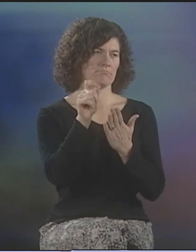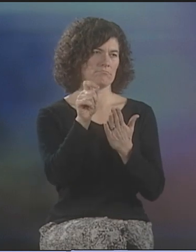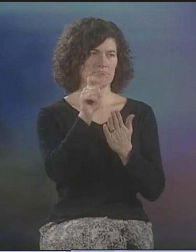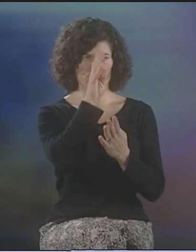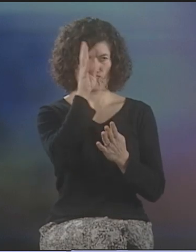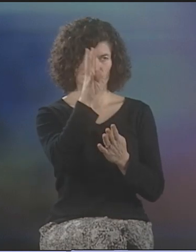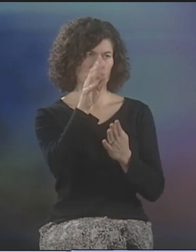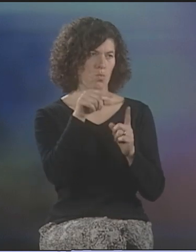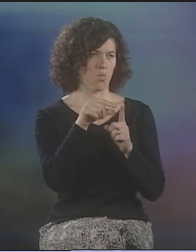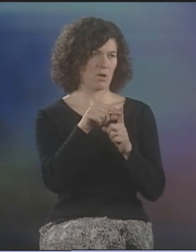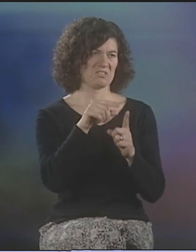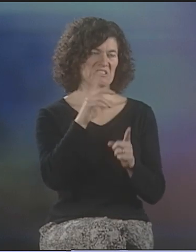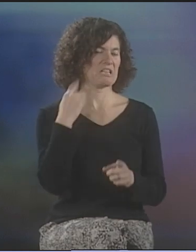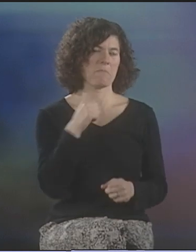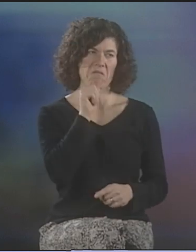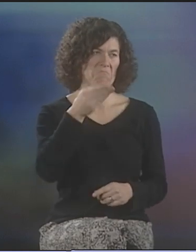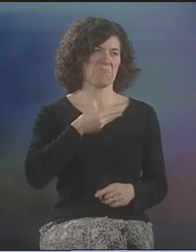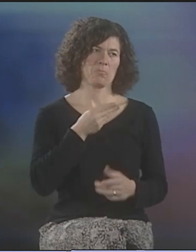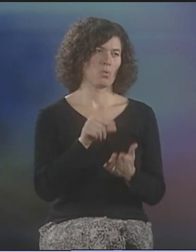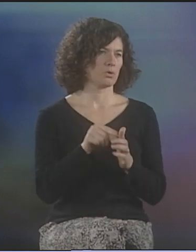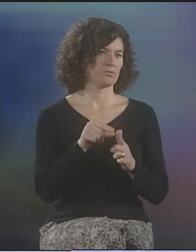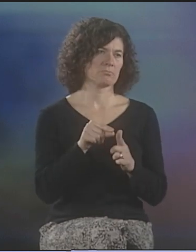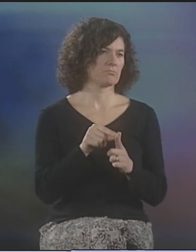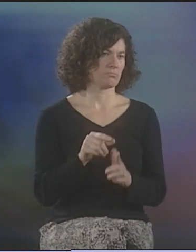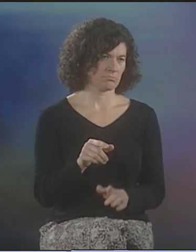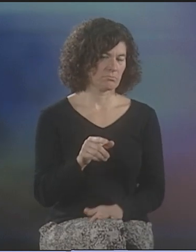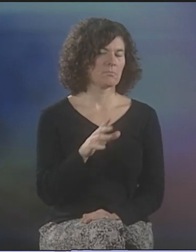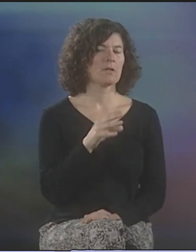NO, I WOULD COME UP WITH ALL THE WORDS. DEBBIE NEVER CONTRIBUTED THE WORDS.